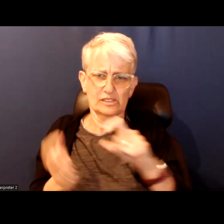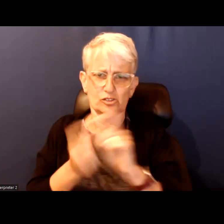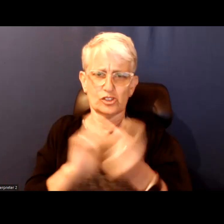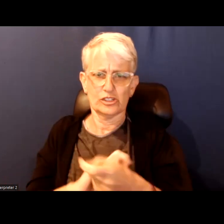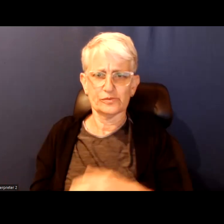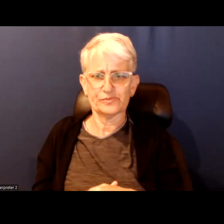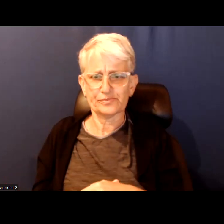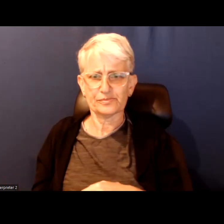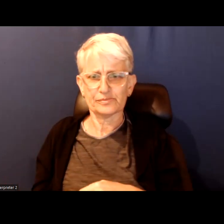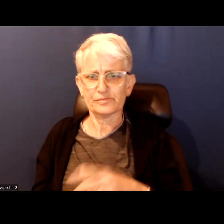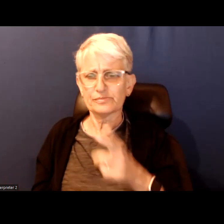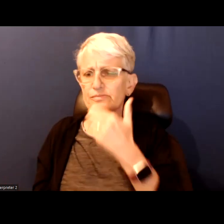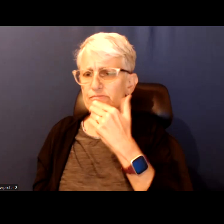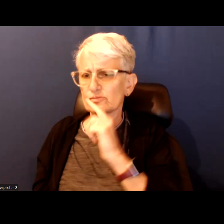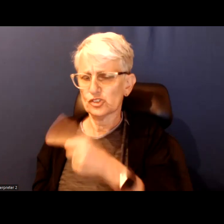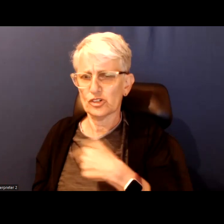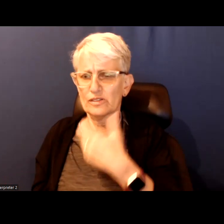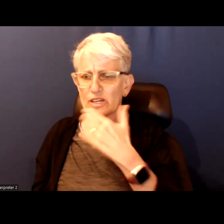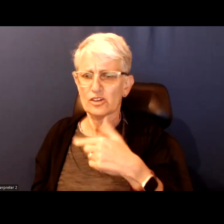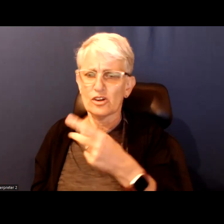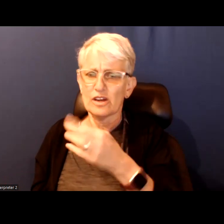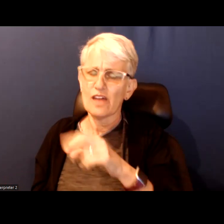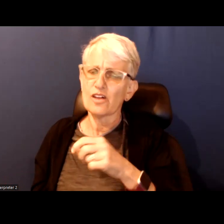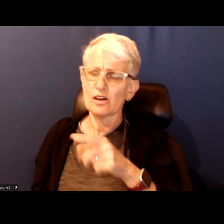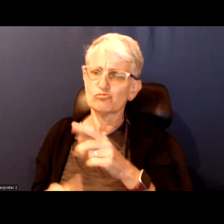Sure, thank you as Heather was speaking I thought we are going to have lots